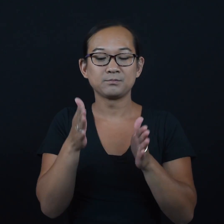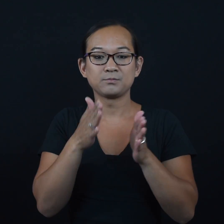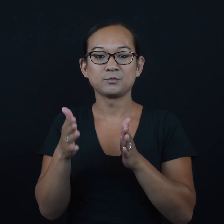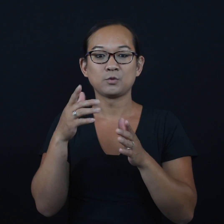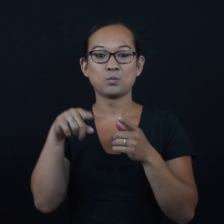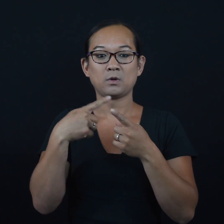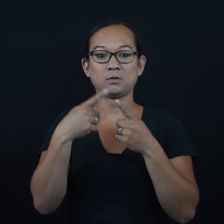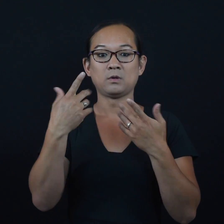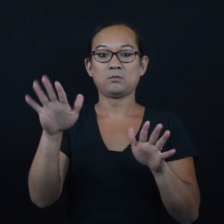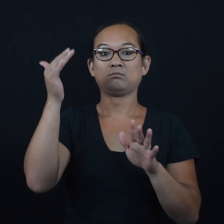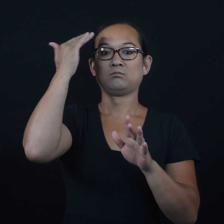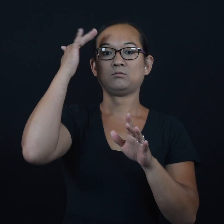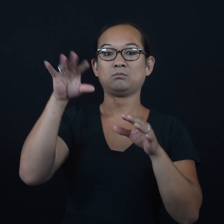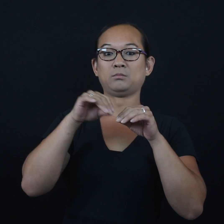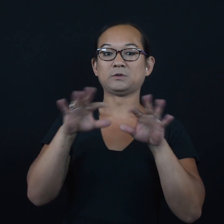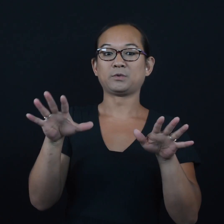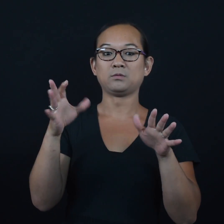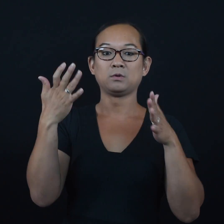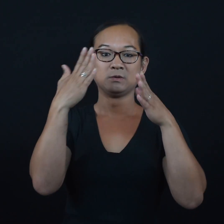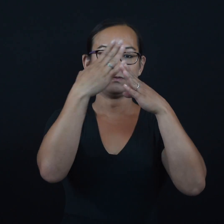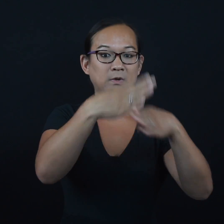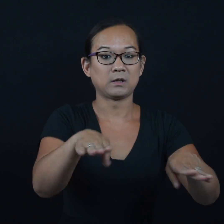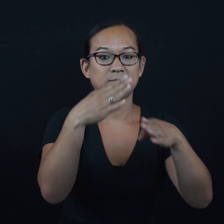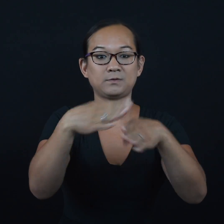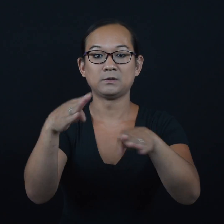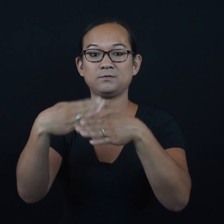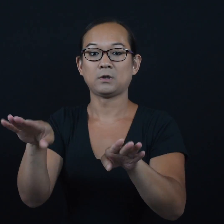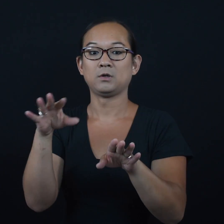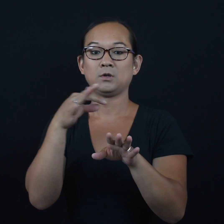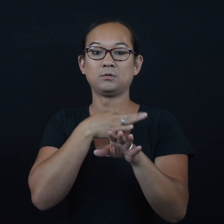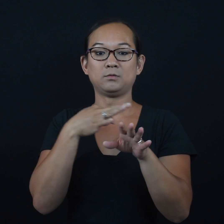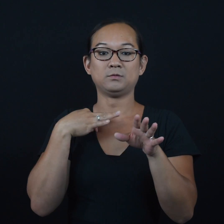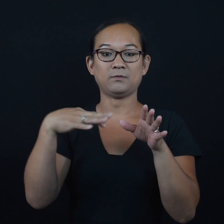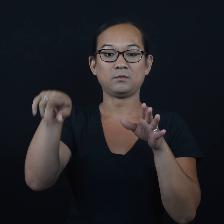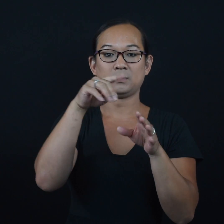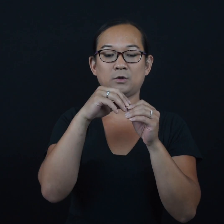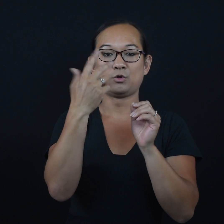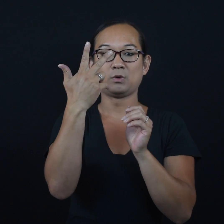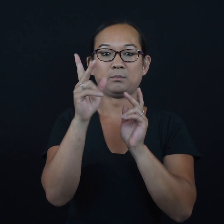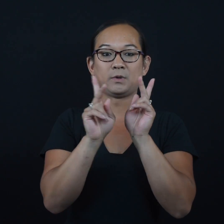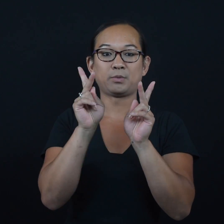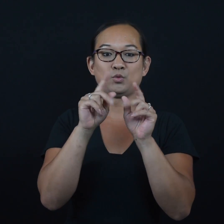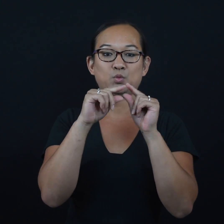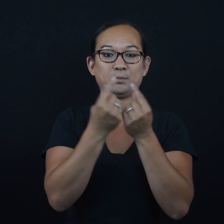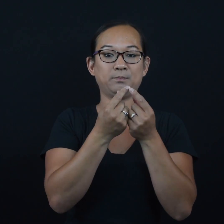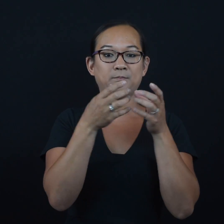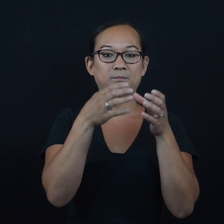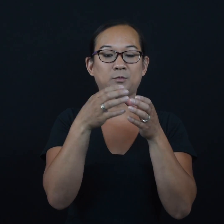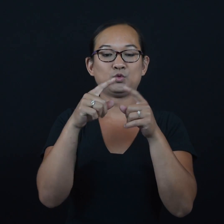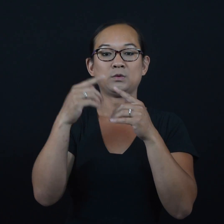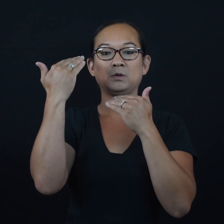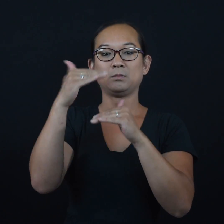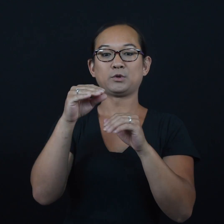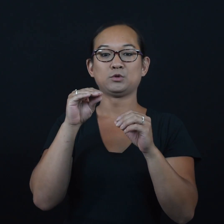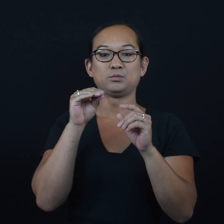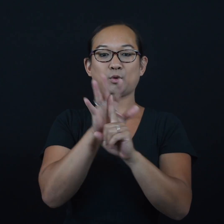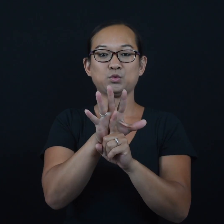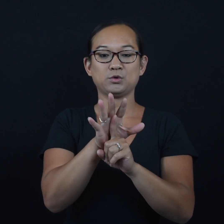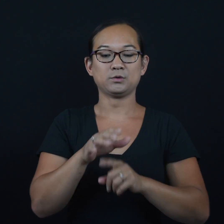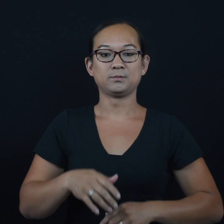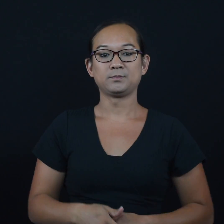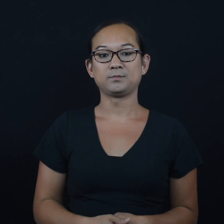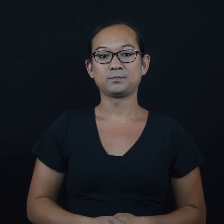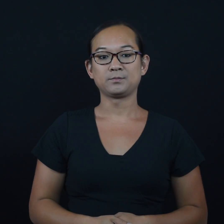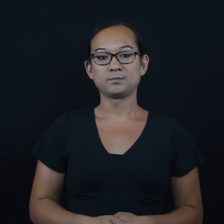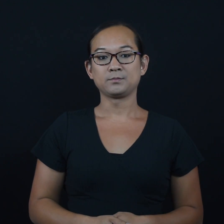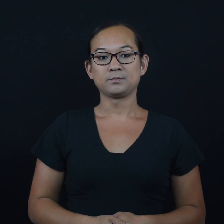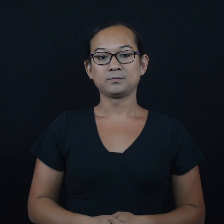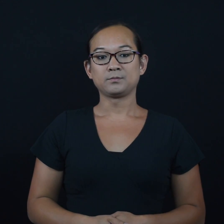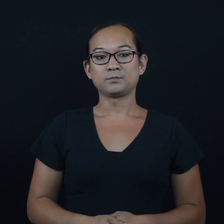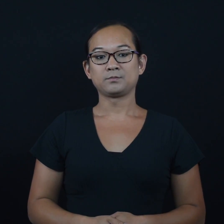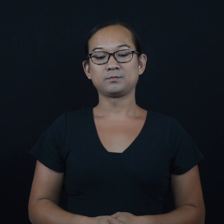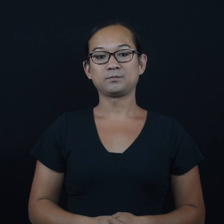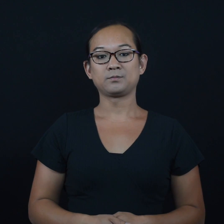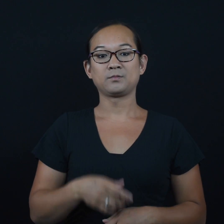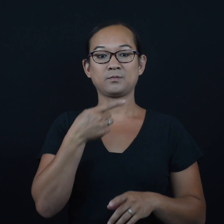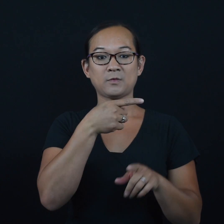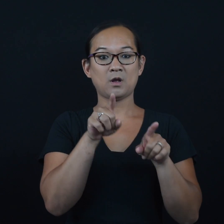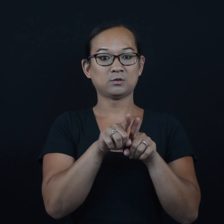the pandemic, dividing employees into three-person work groups to limit exposure.